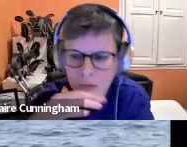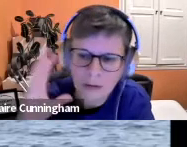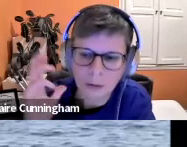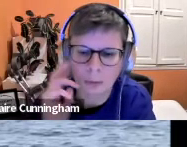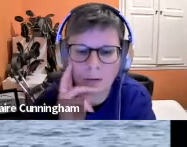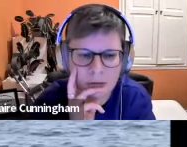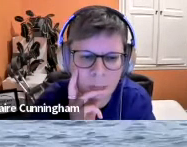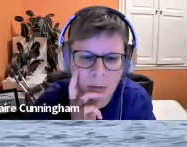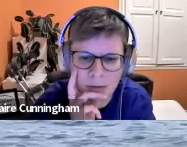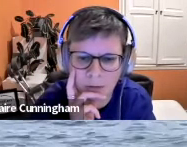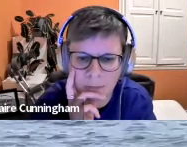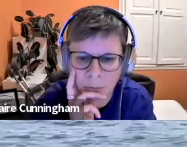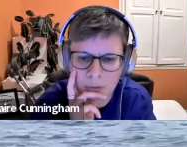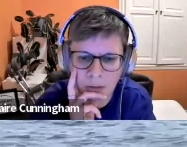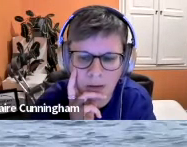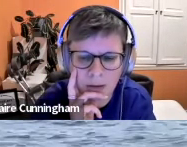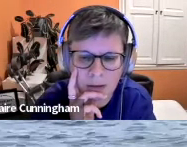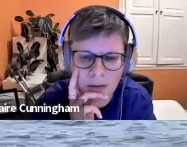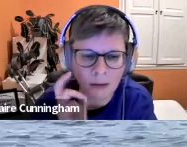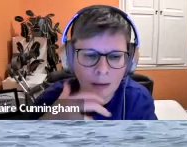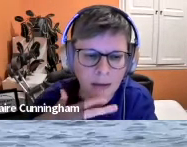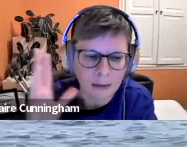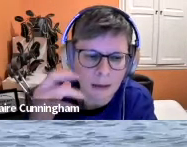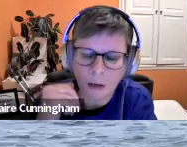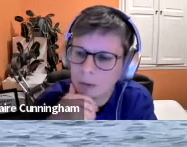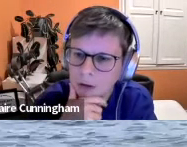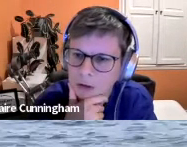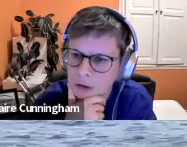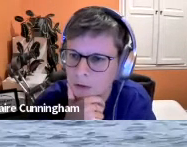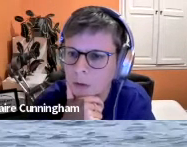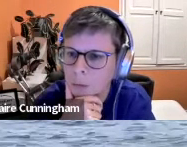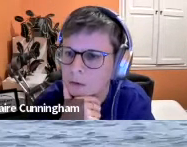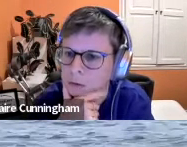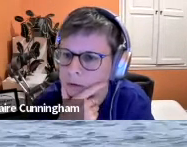and also a little bit of some of my sort of values and thinkings. I'll maybe just share that with you